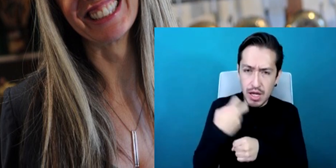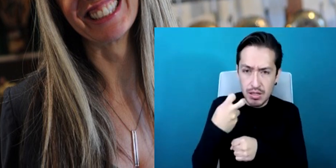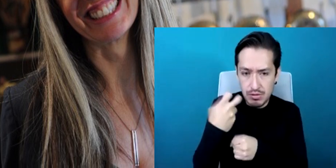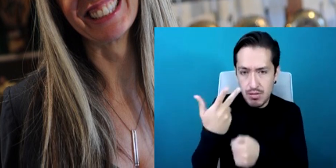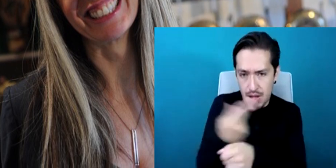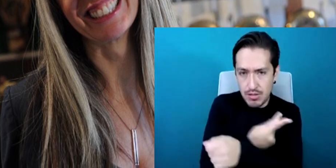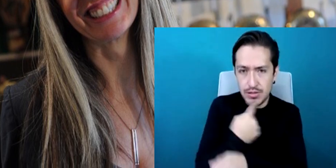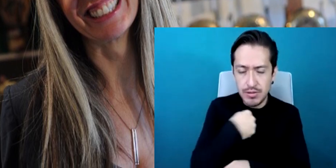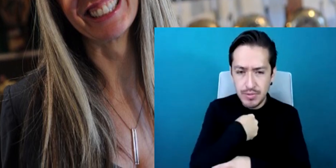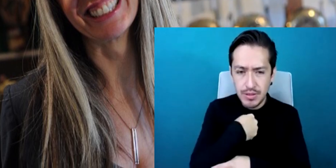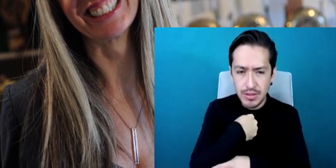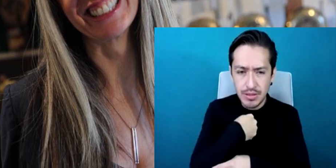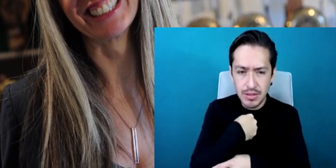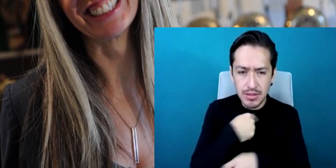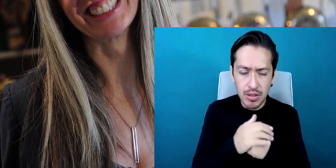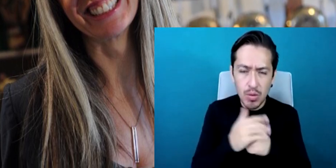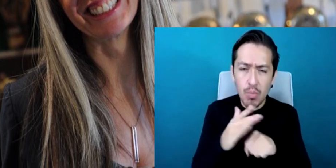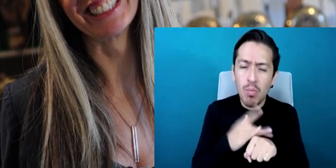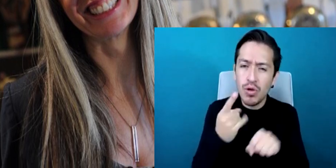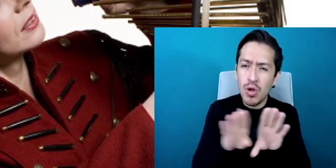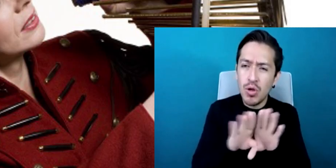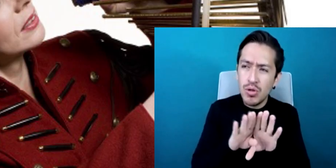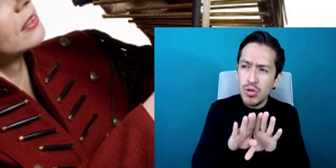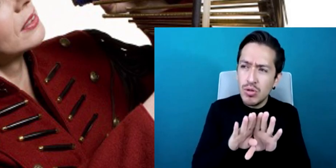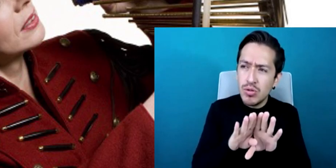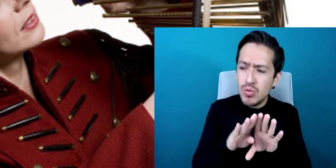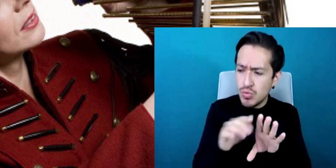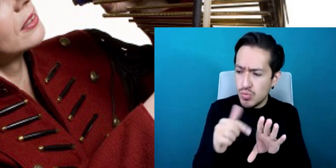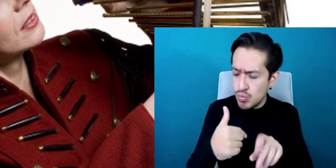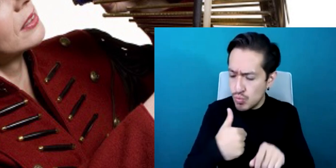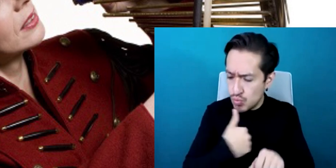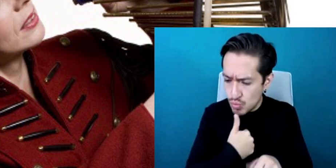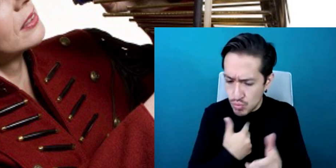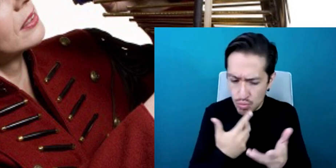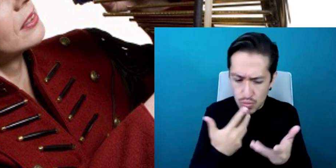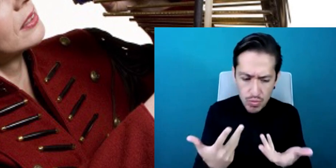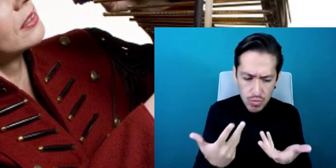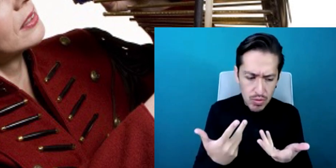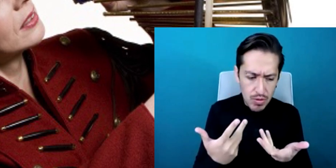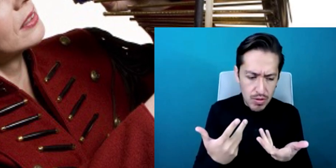to practice repertoire for particular concerts coming up all of those had disappeared so I knew